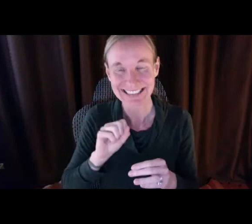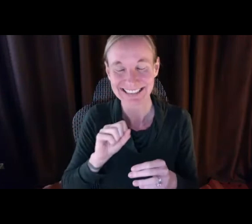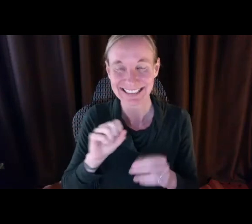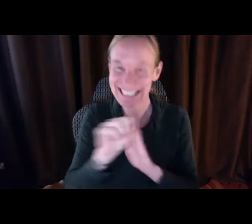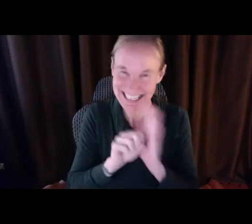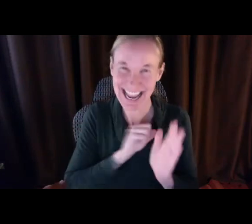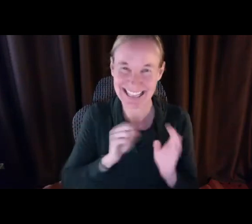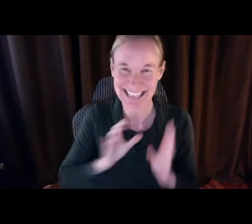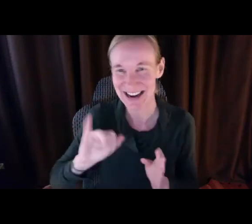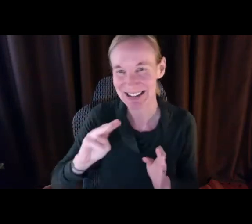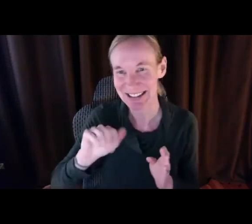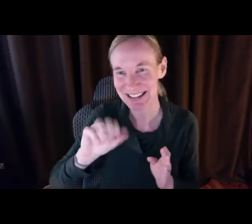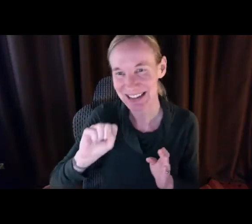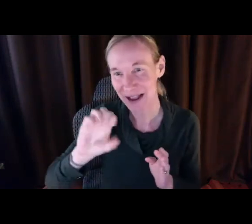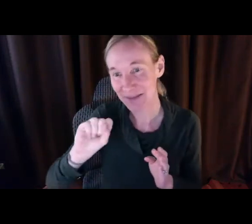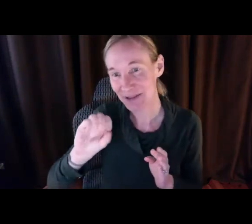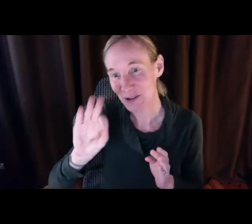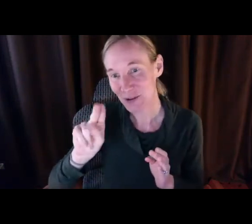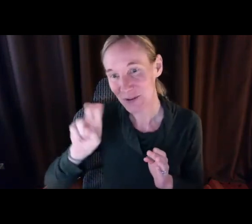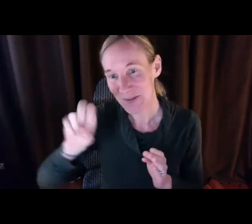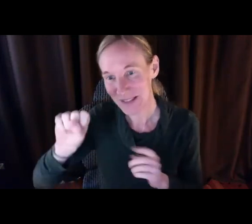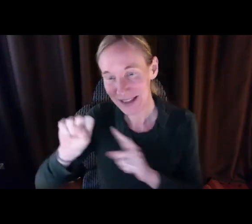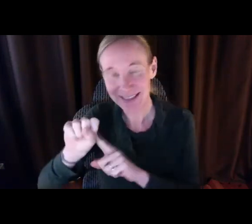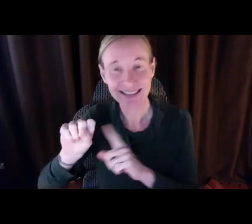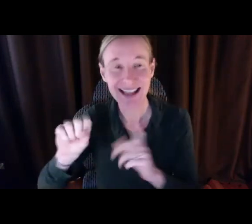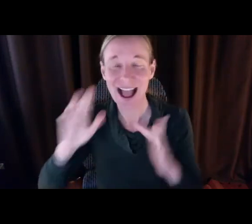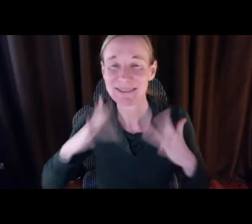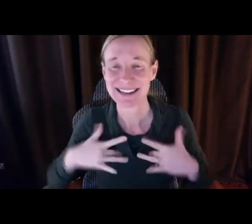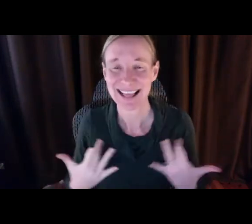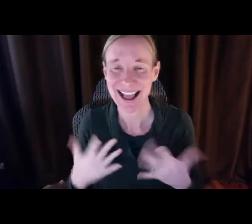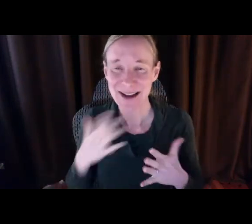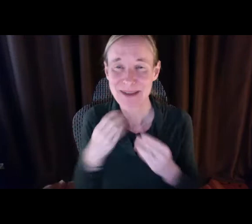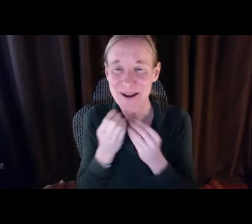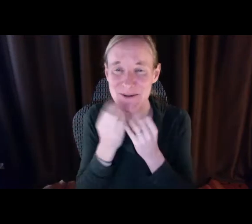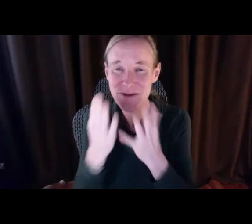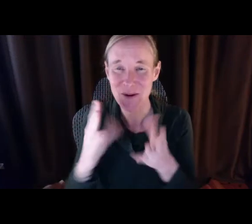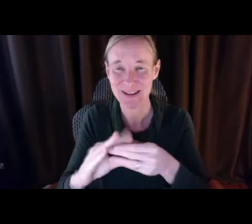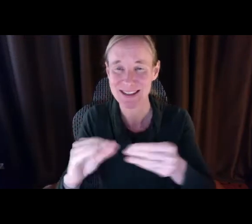» Good afternoon, everybody.